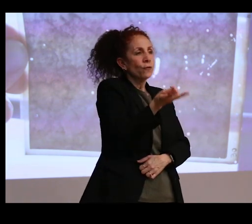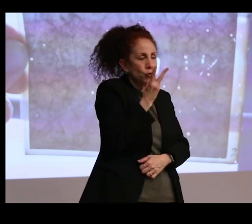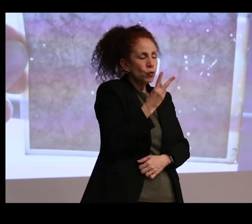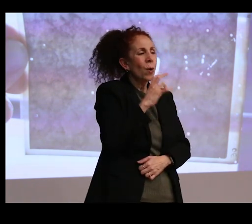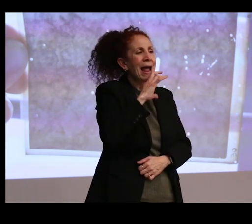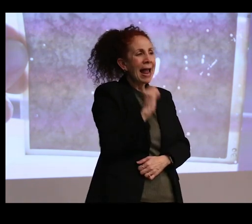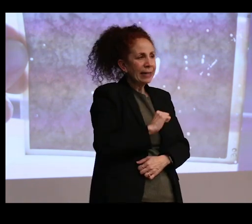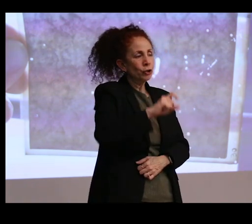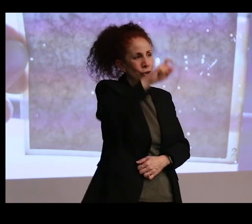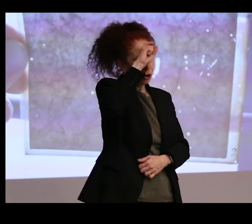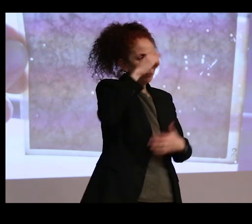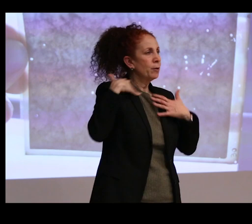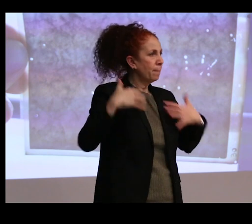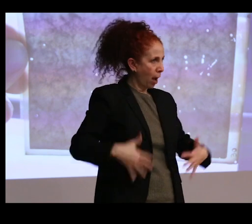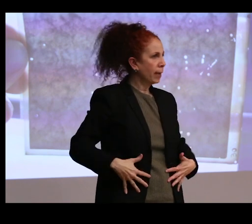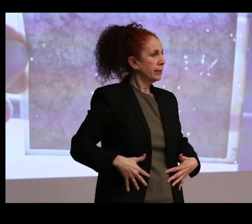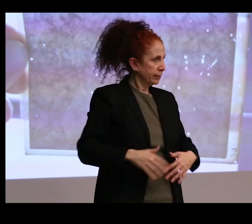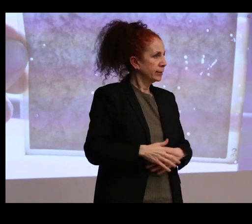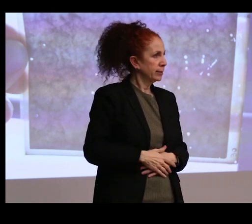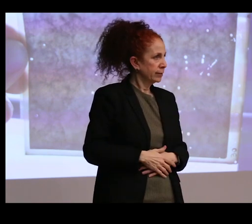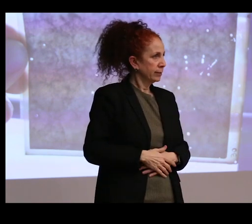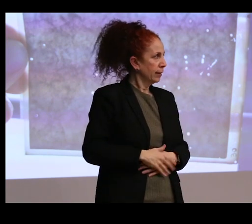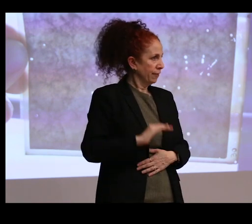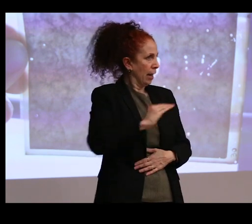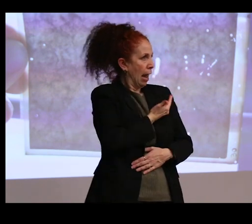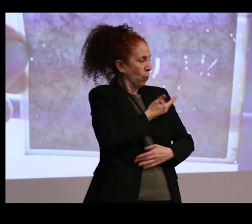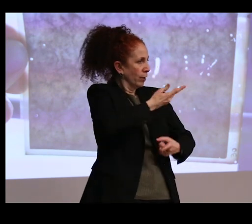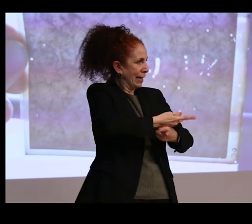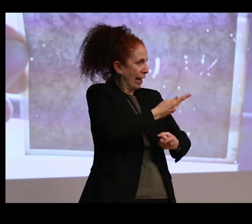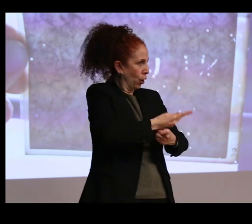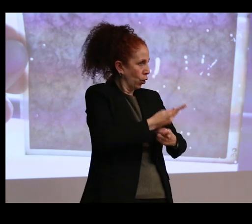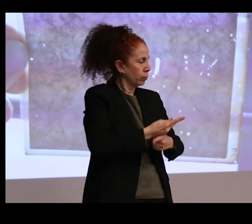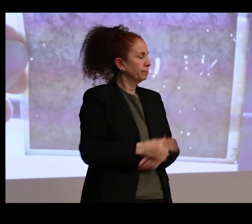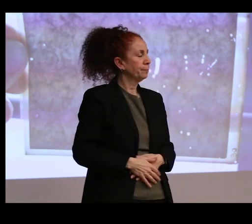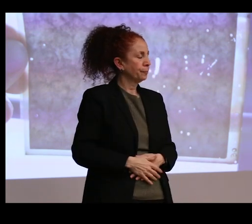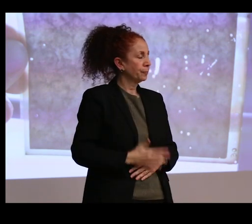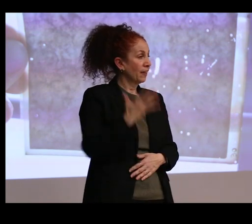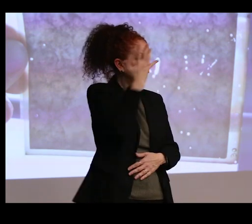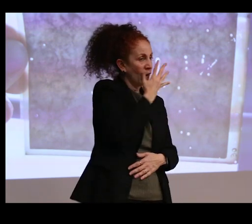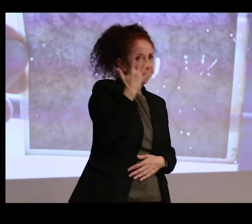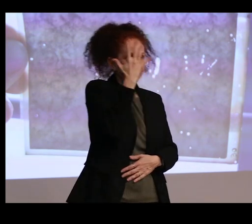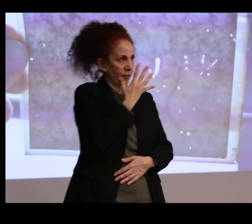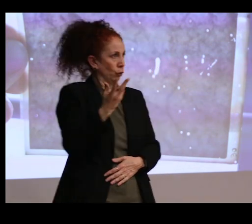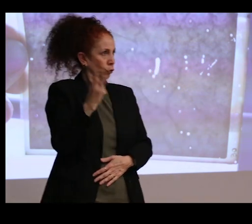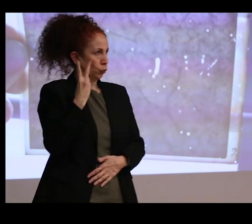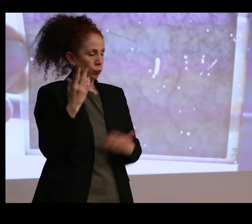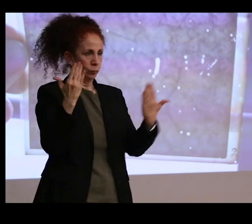human beings, in our care. And they've really had some quite horrendous things